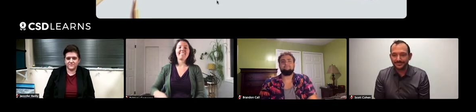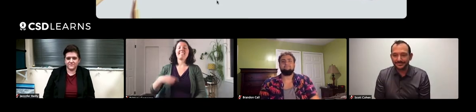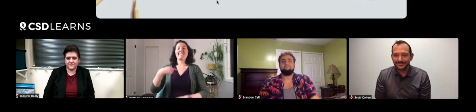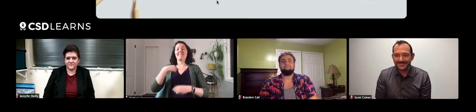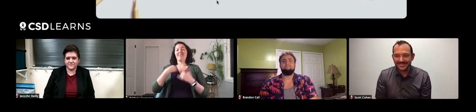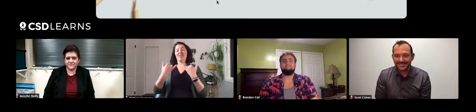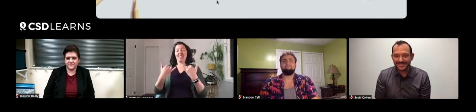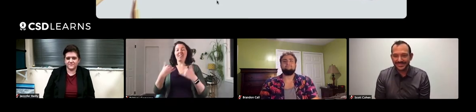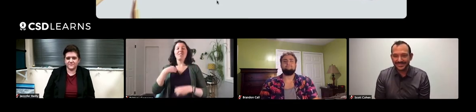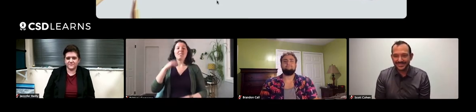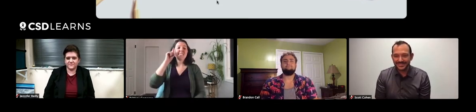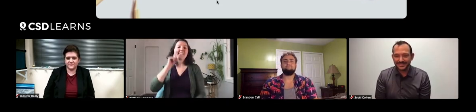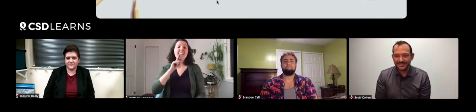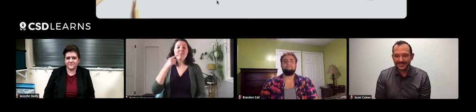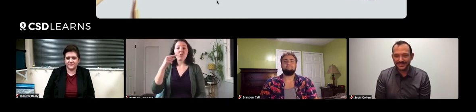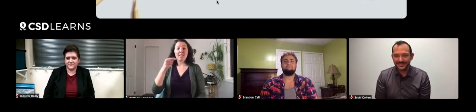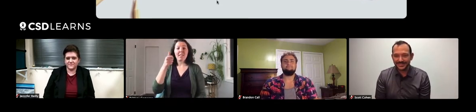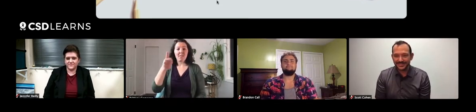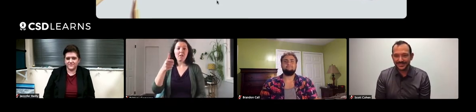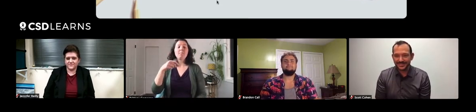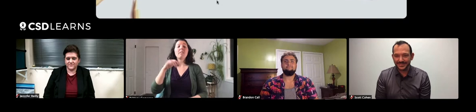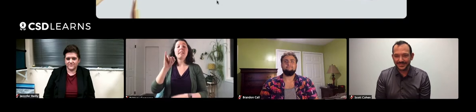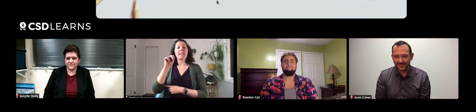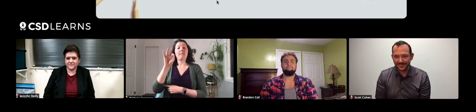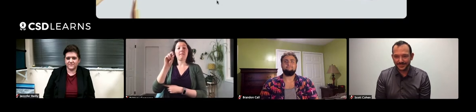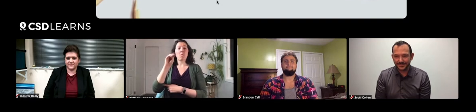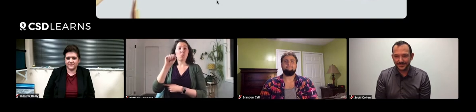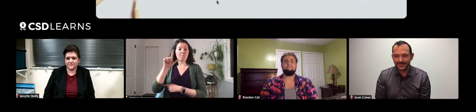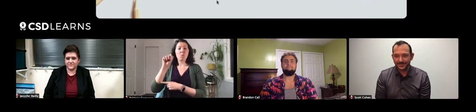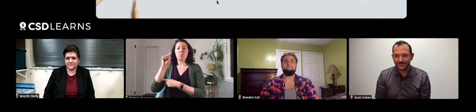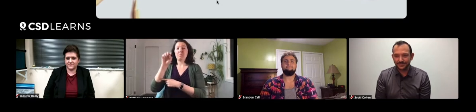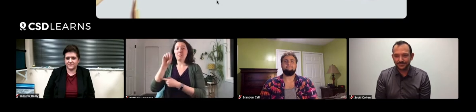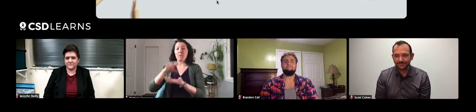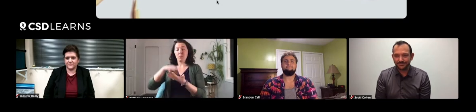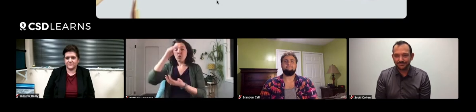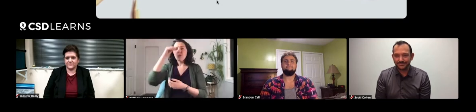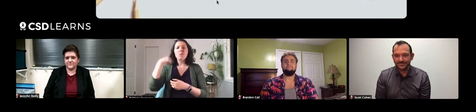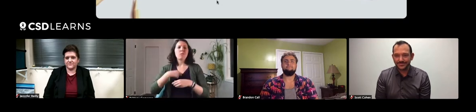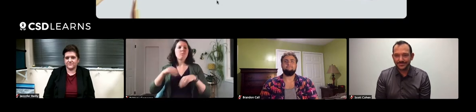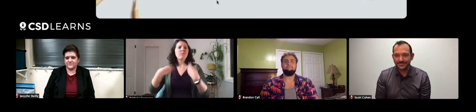Well, right now, with Deaf Green Thumbs, informal STEM learning is what we're providing